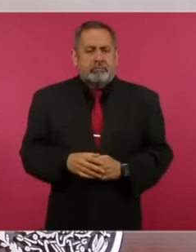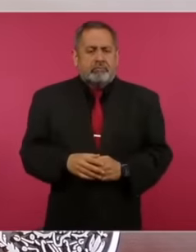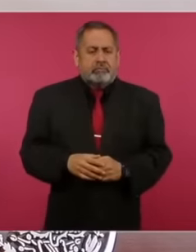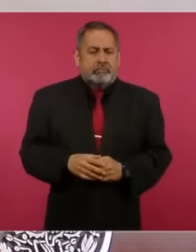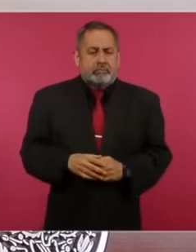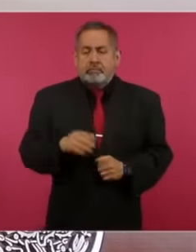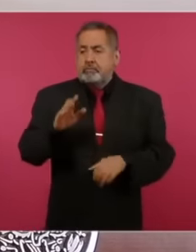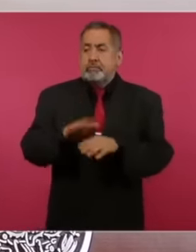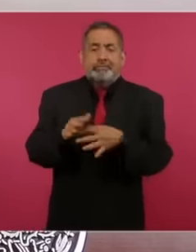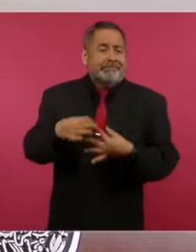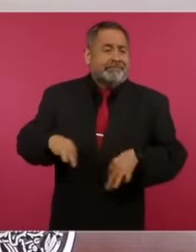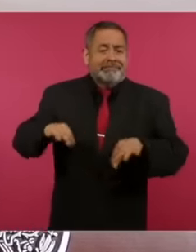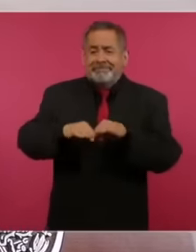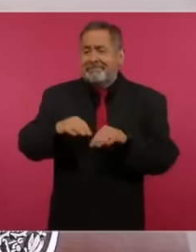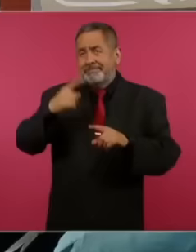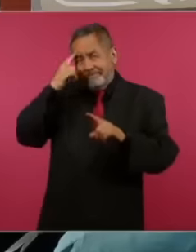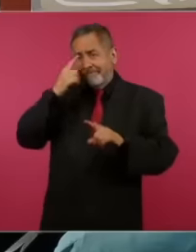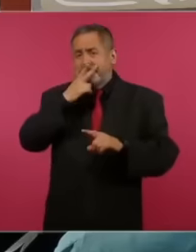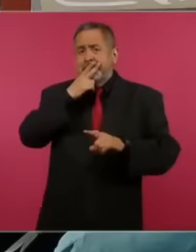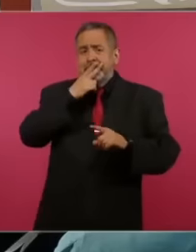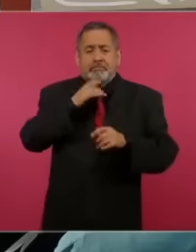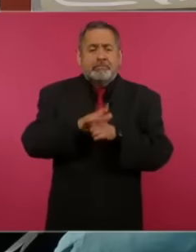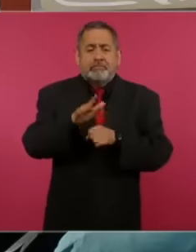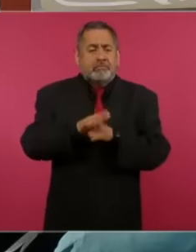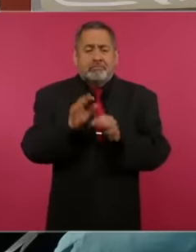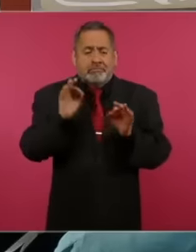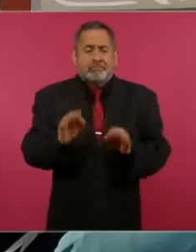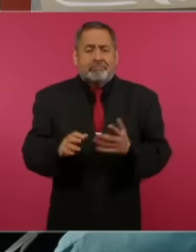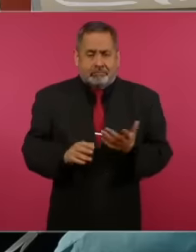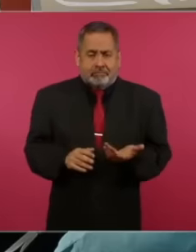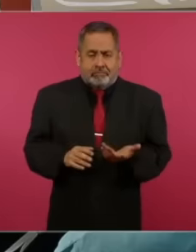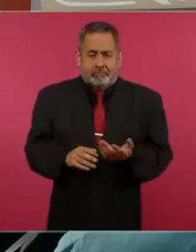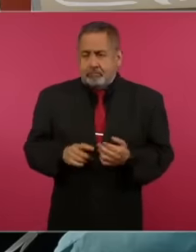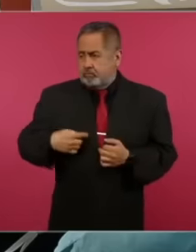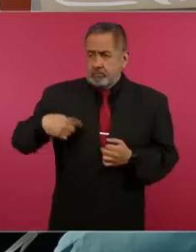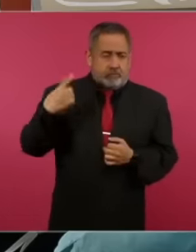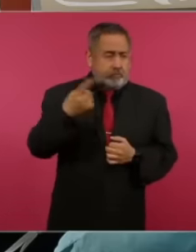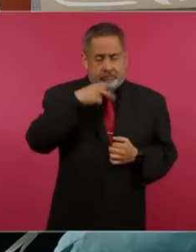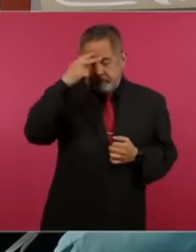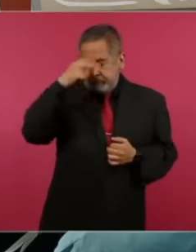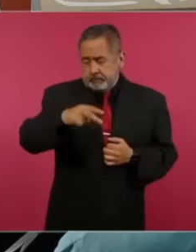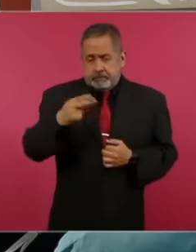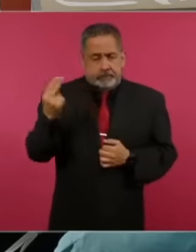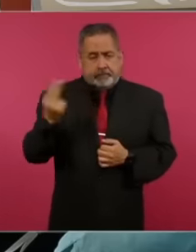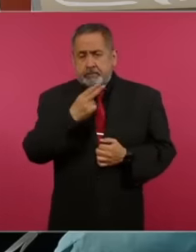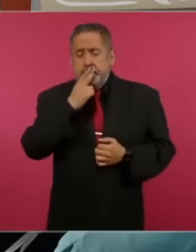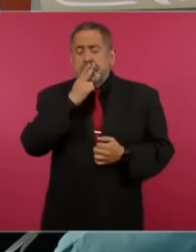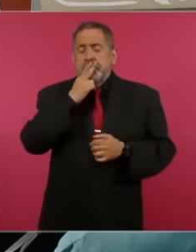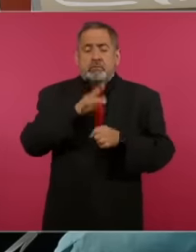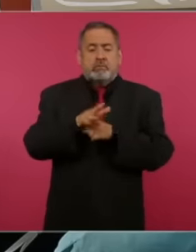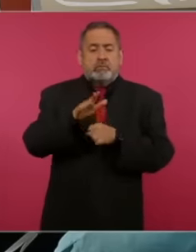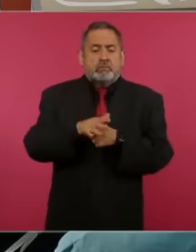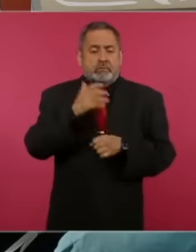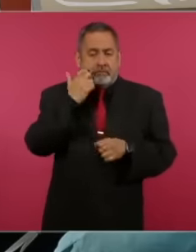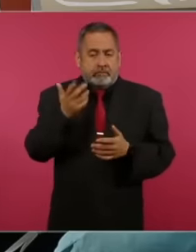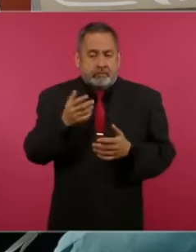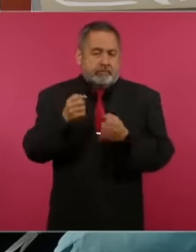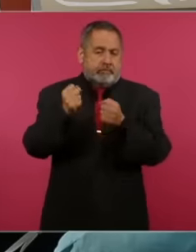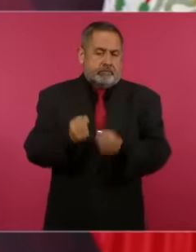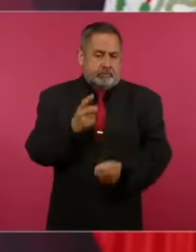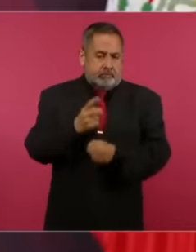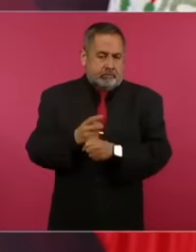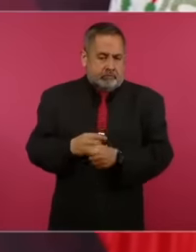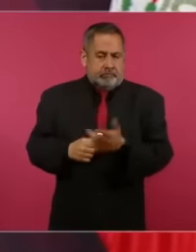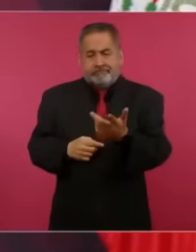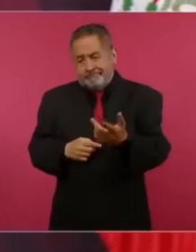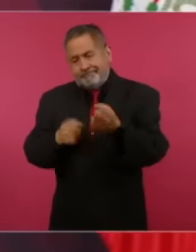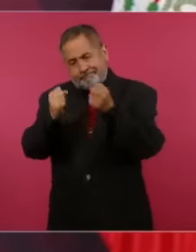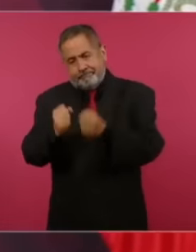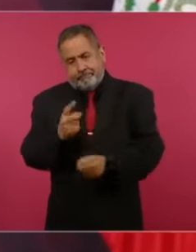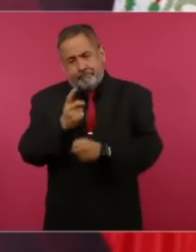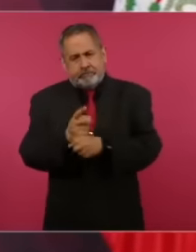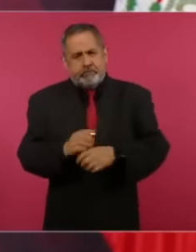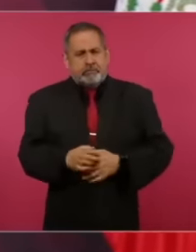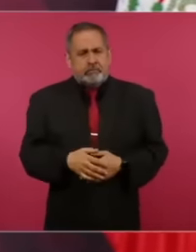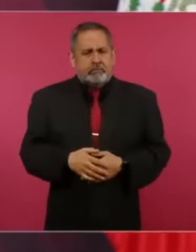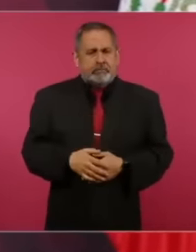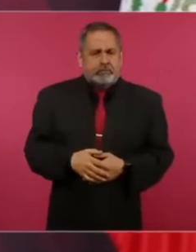worries us Mexicans the most is security security and how do you read the 170,000